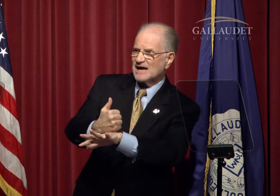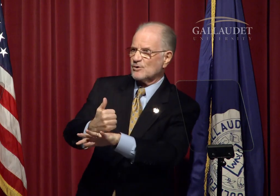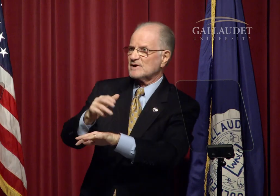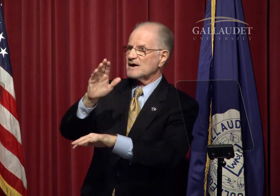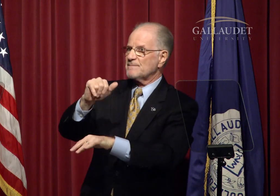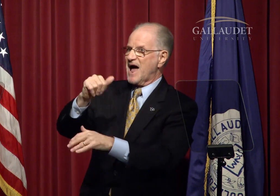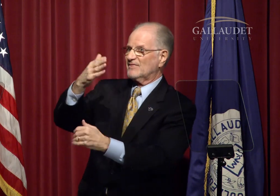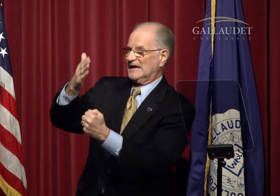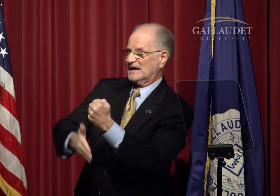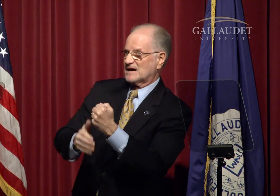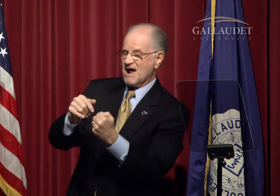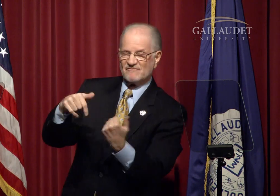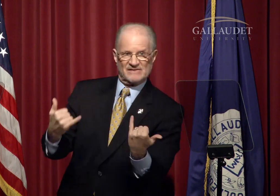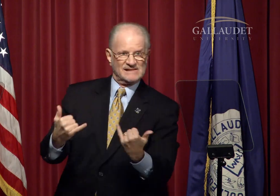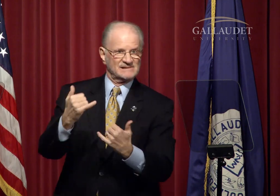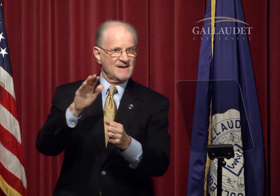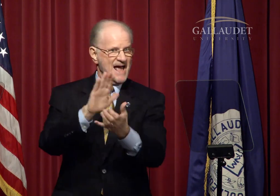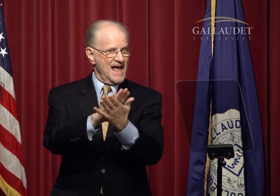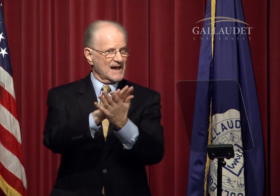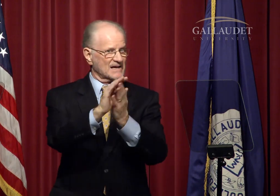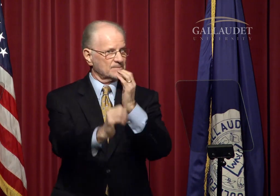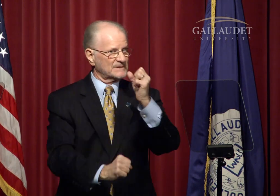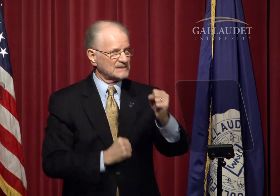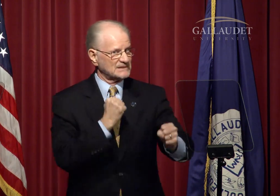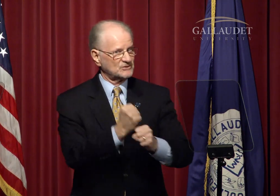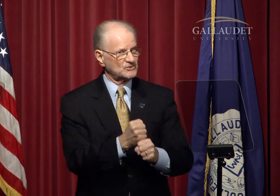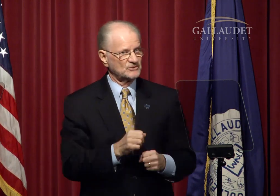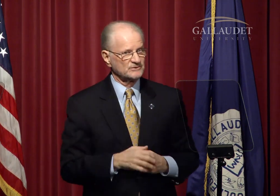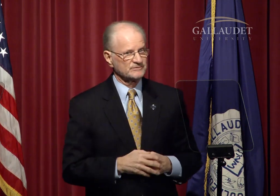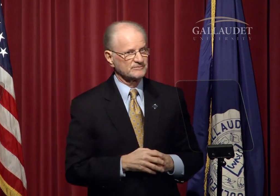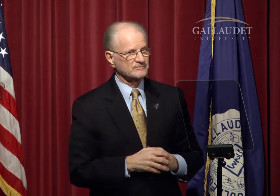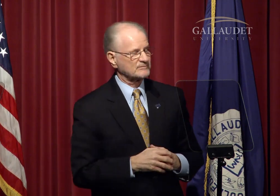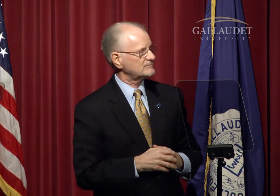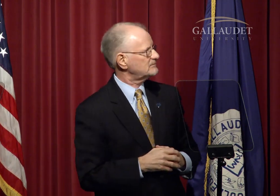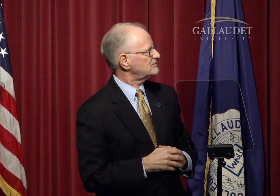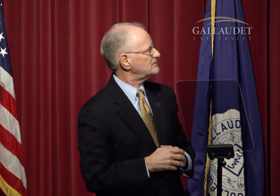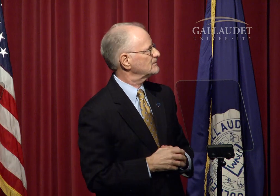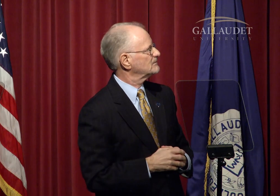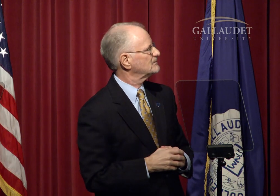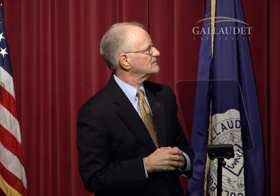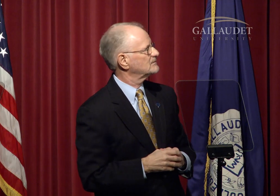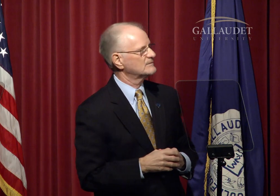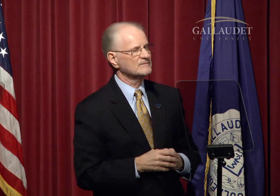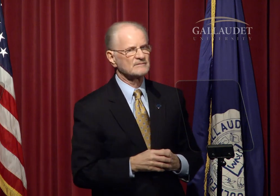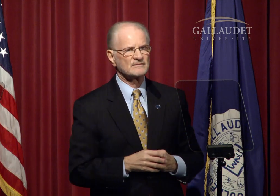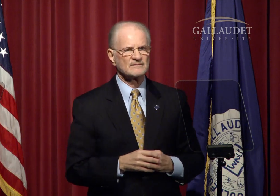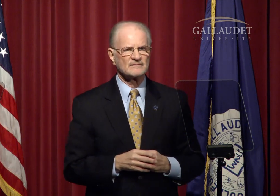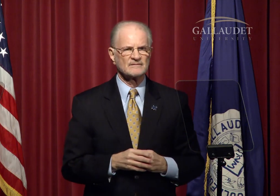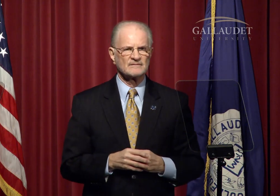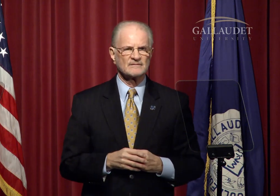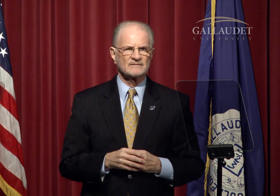by end of this academic year.